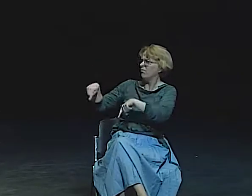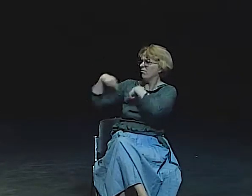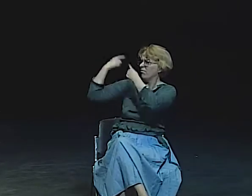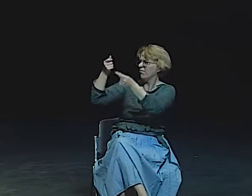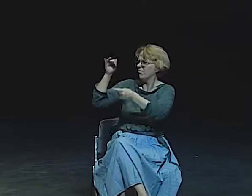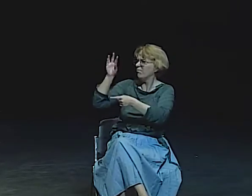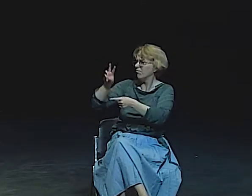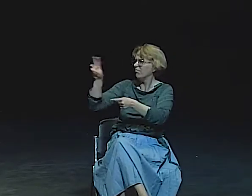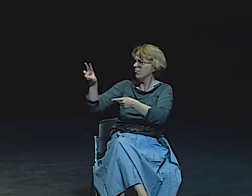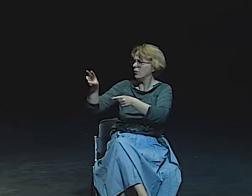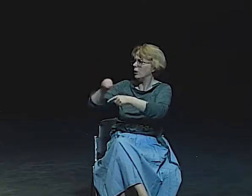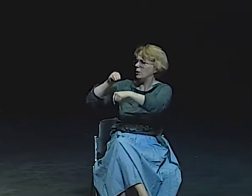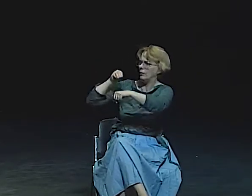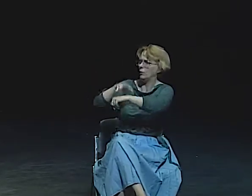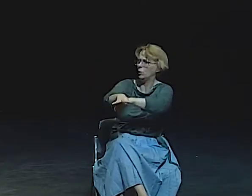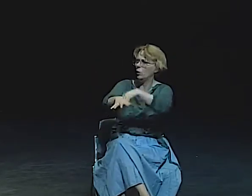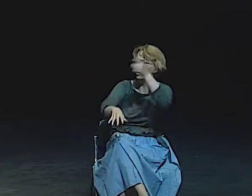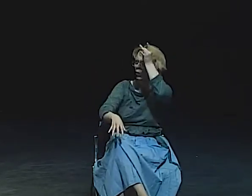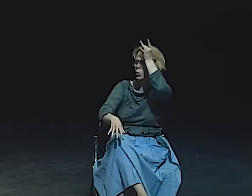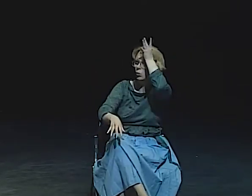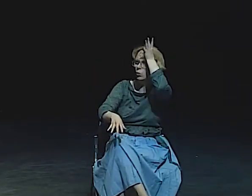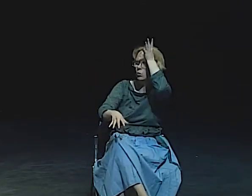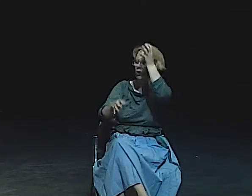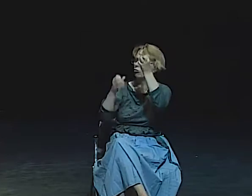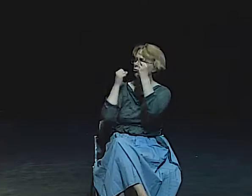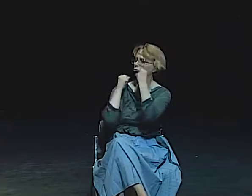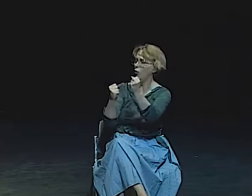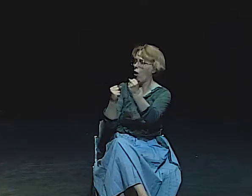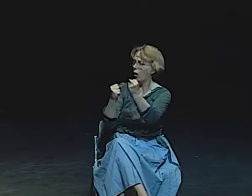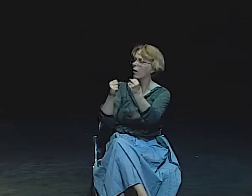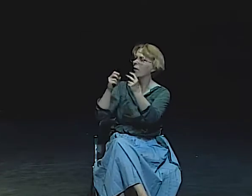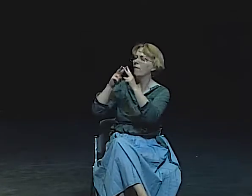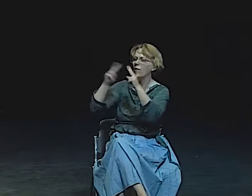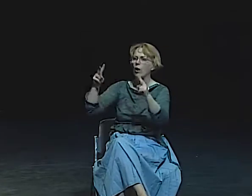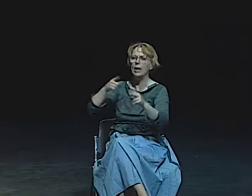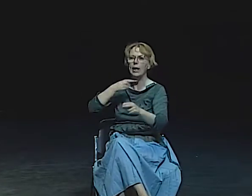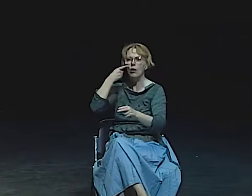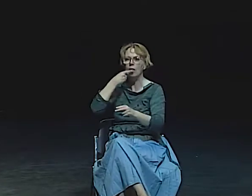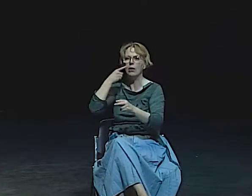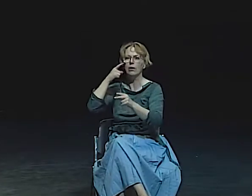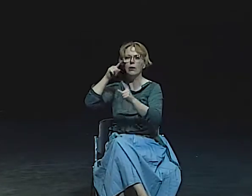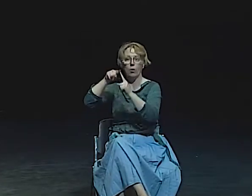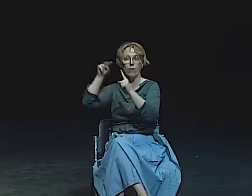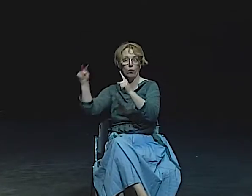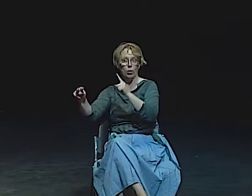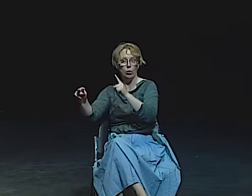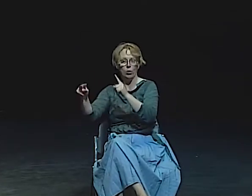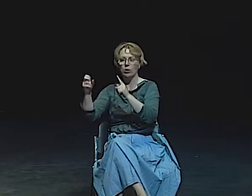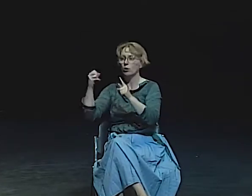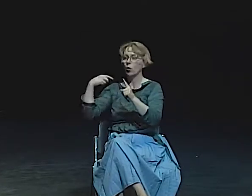WHEN WE DISCUSSED ASL LITERATURE, WE DIDN'T EVEN THINK OF THAT. YOU KNOW, ON THE WEST COAST, IN SEATTLE,